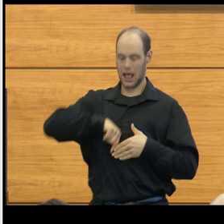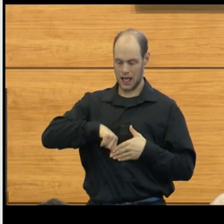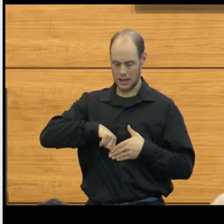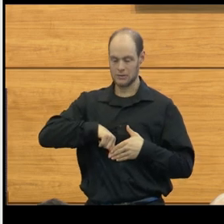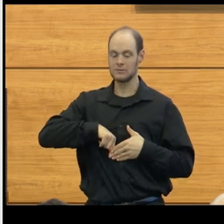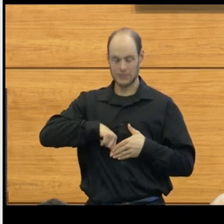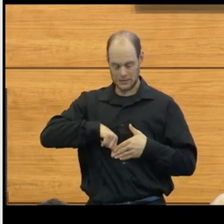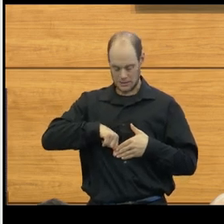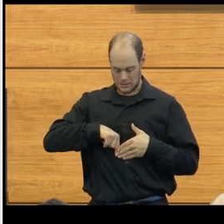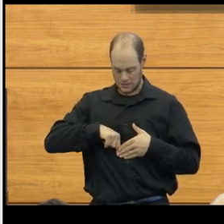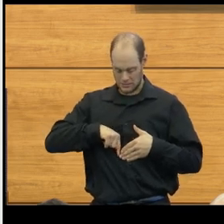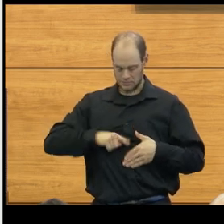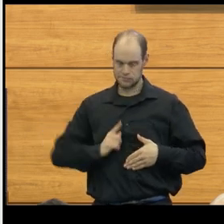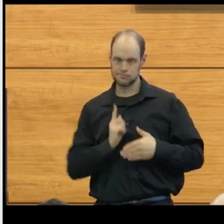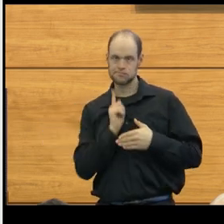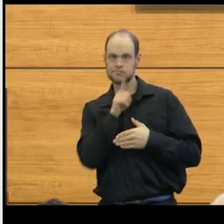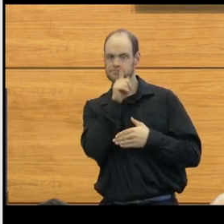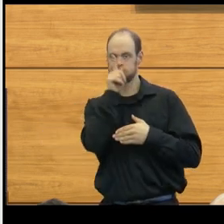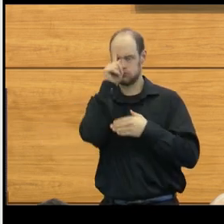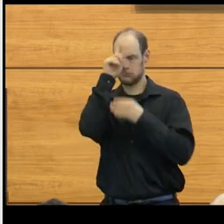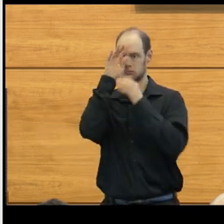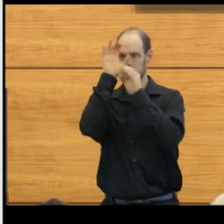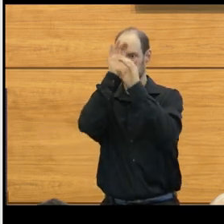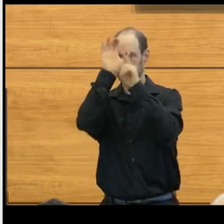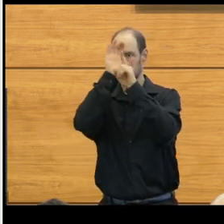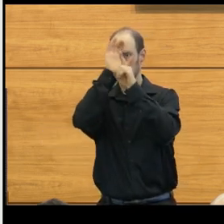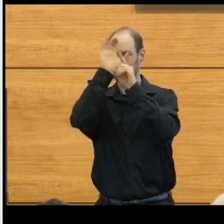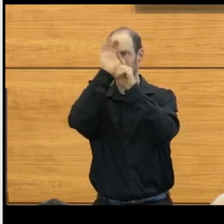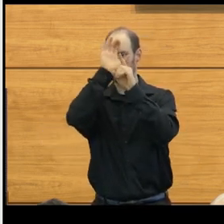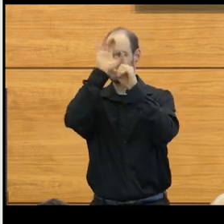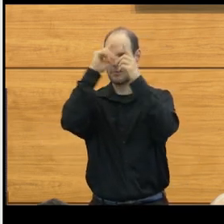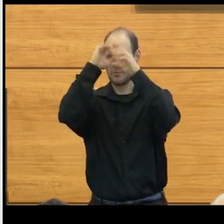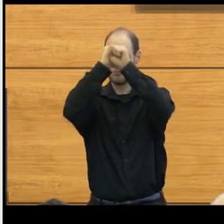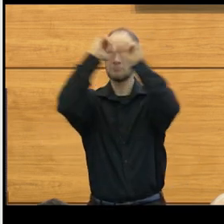in portions of the brain that were not previously reachable.